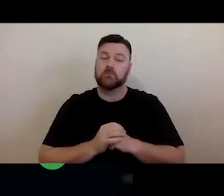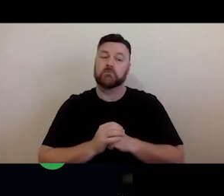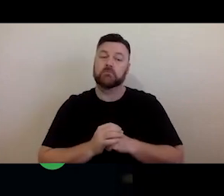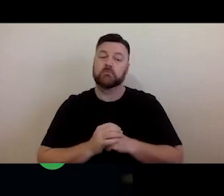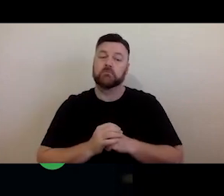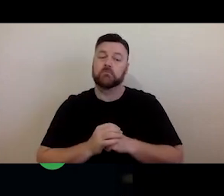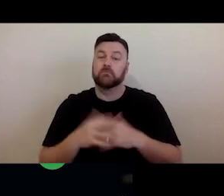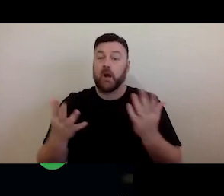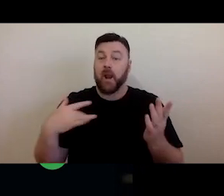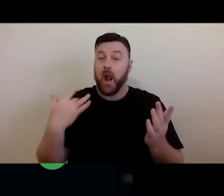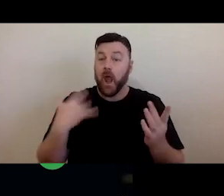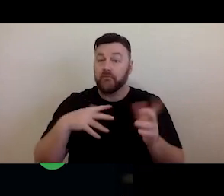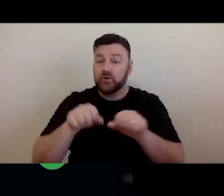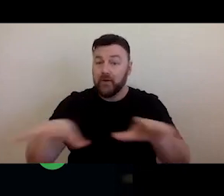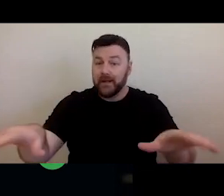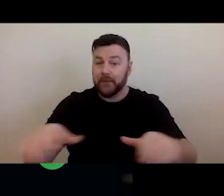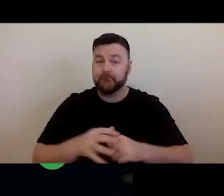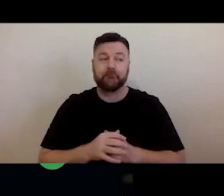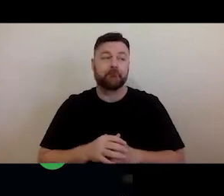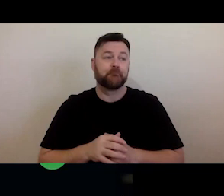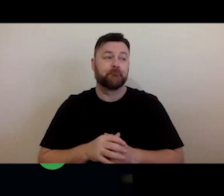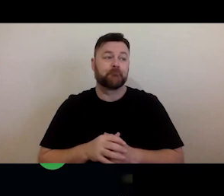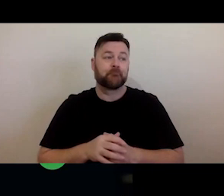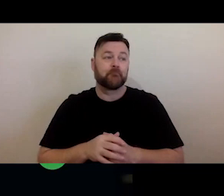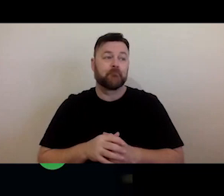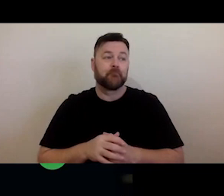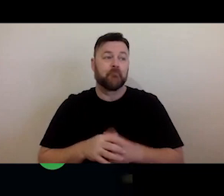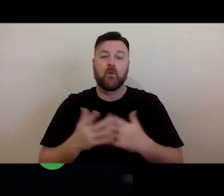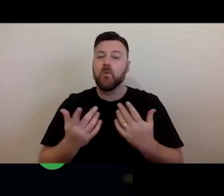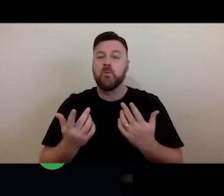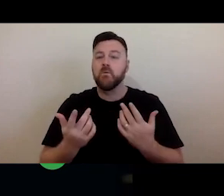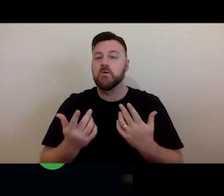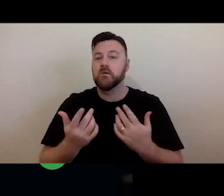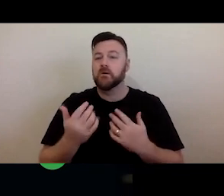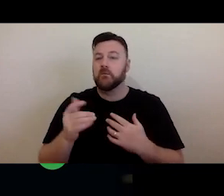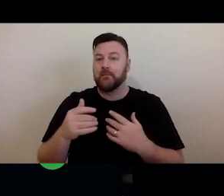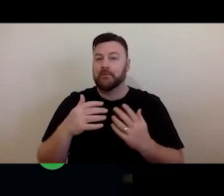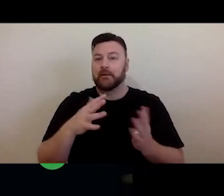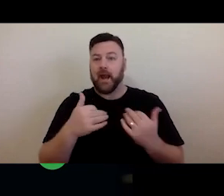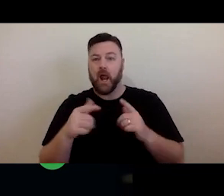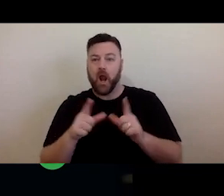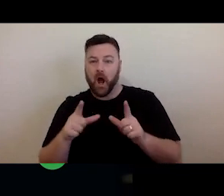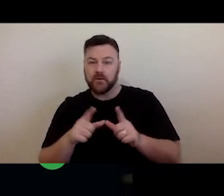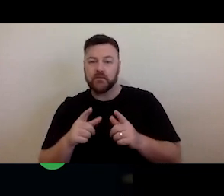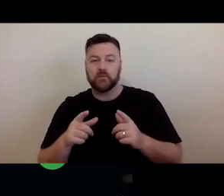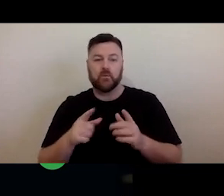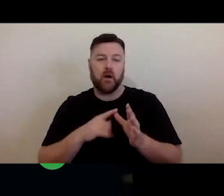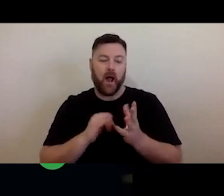streaming, and also - you know, getting a licence or signment. They have fact -- assignment.